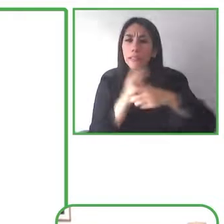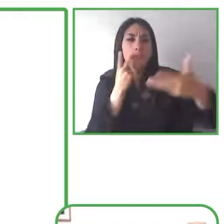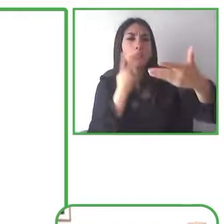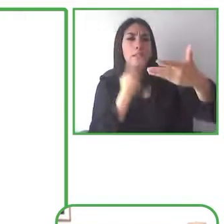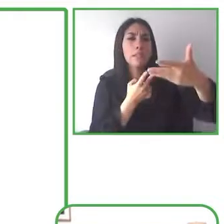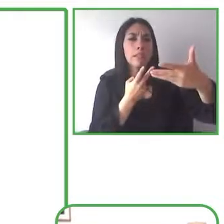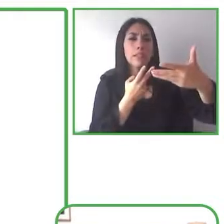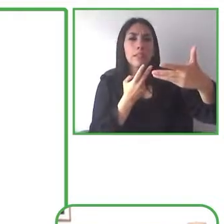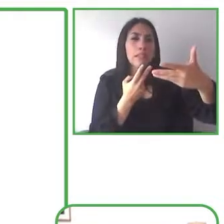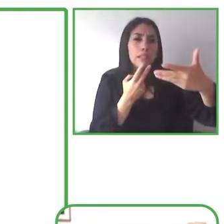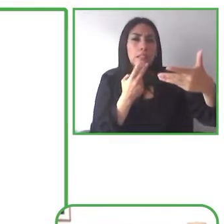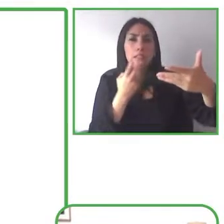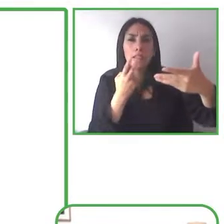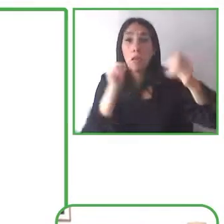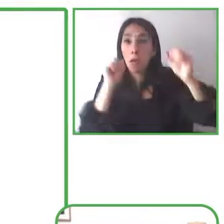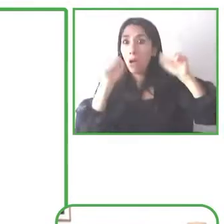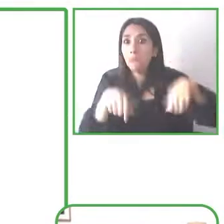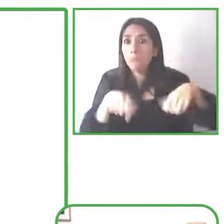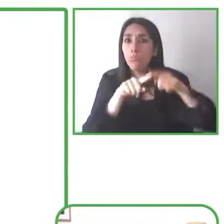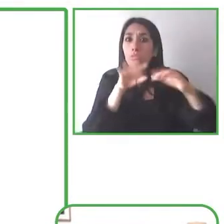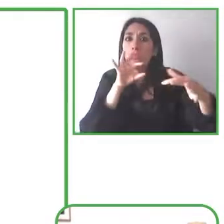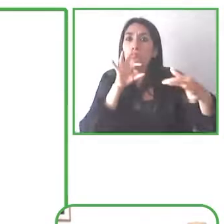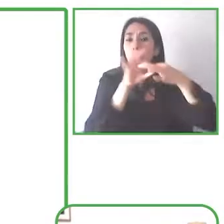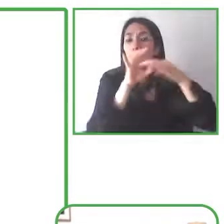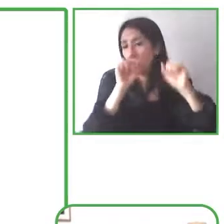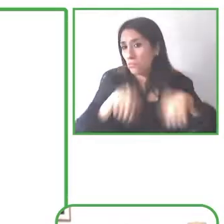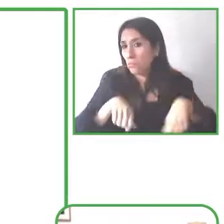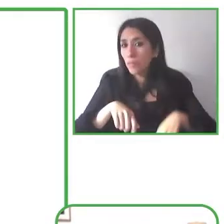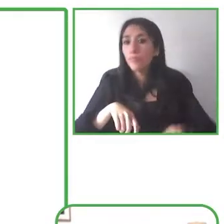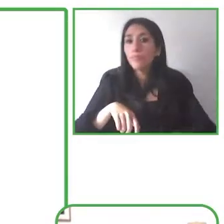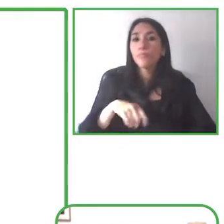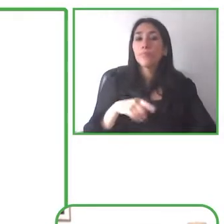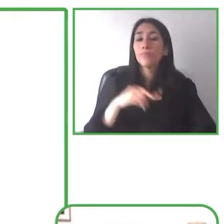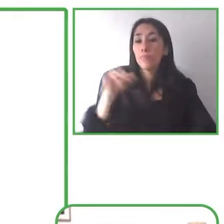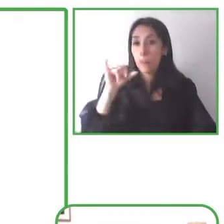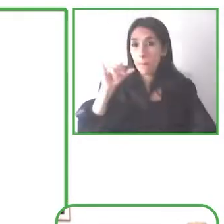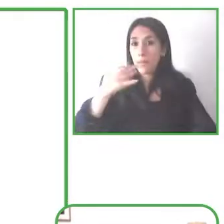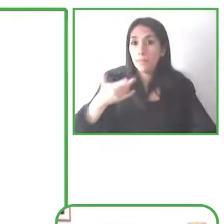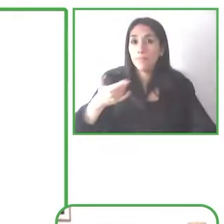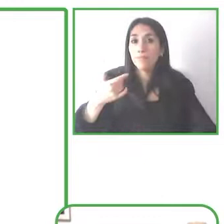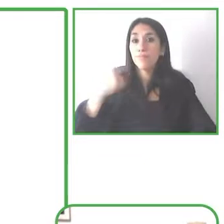audio to express yourself or to control a smart speaker in your home you can